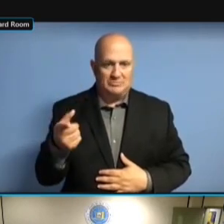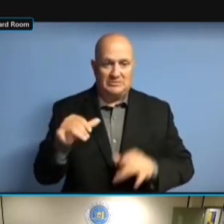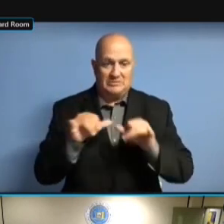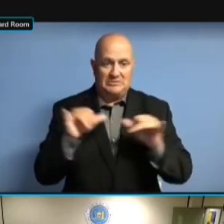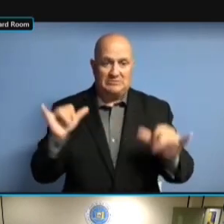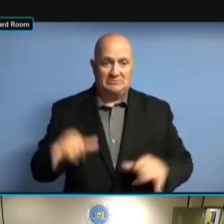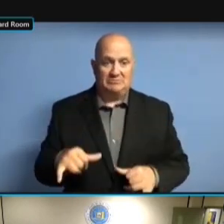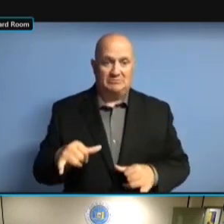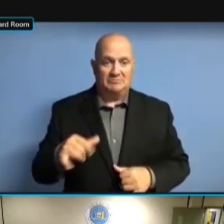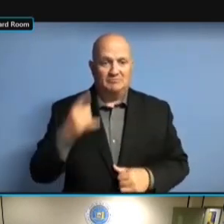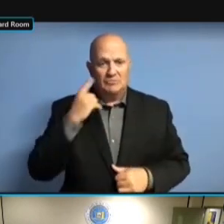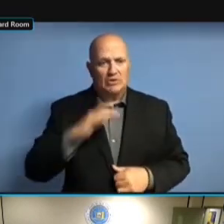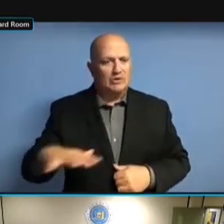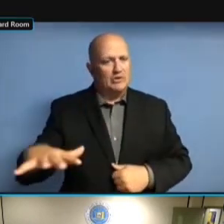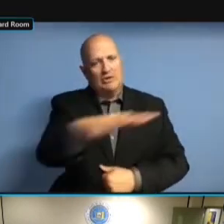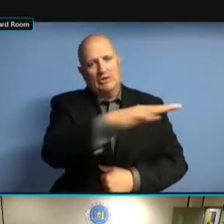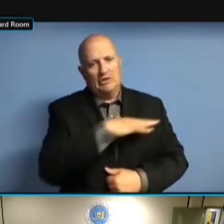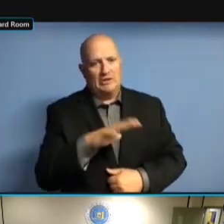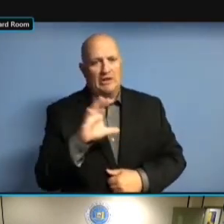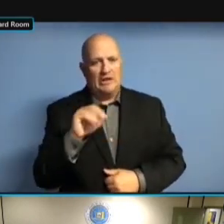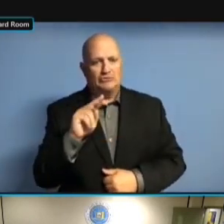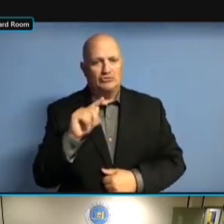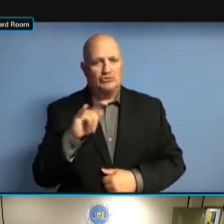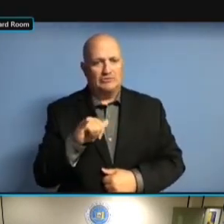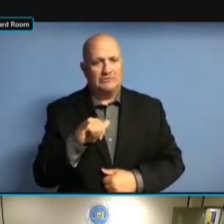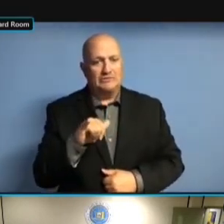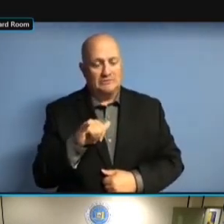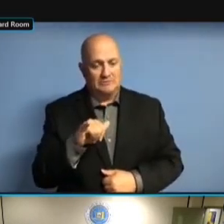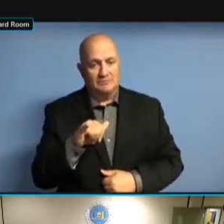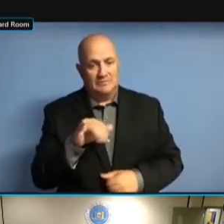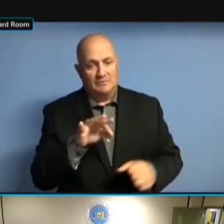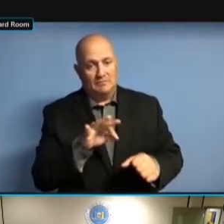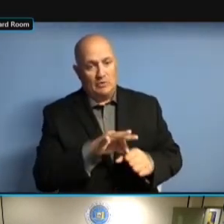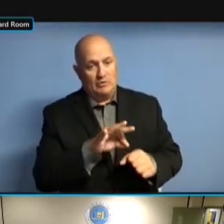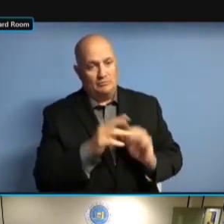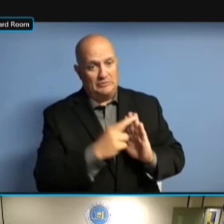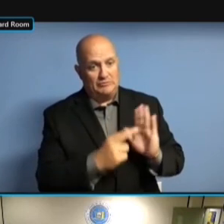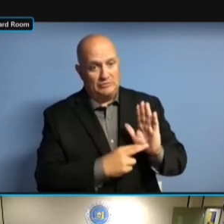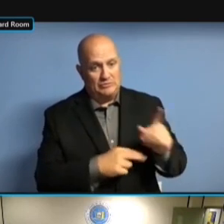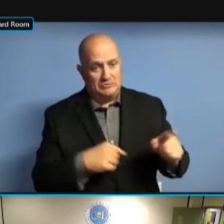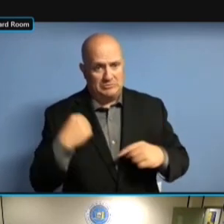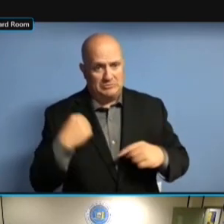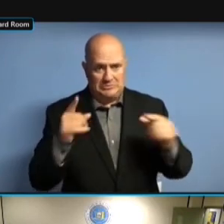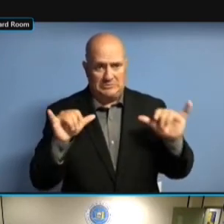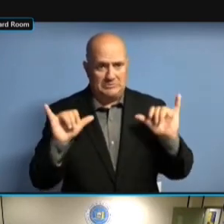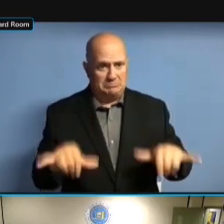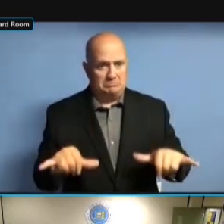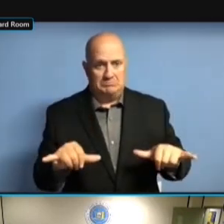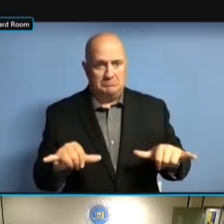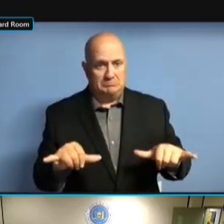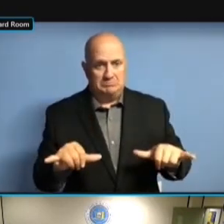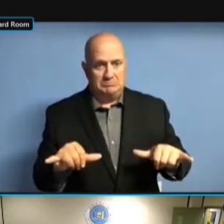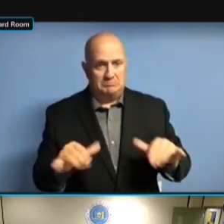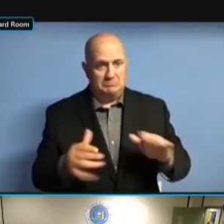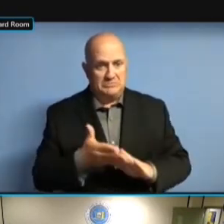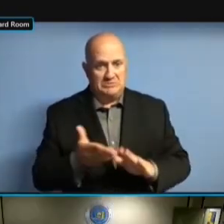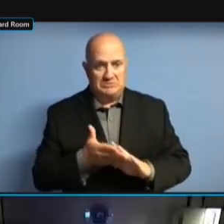SYSTEMS THAT WERE IN PLACE WHICH SEEMED TO BE SYSTEMS THAT WERE IN PLACE WHICH SEEMED TO BE THE SYSTEMS THAT WERE IN PLACE WHICH SEEMED TO BE THE ONES SYSTEMS THAT WERE IN PLACE WHICH SEEMED TO BE THE ONES STILL SYSTEMS THAT WERE IN PLACE WHICH SEEMED TO BE THE ONES STILL IN SEEMED TO BE THE ONES STILL IN SEEMED TO BE THE ONES STILL IN PLACE. PLACE. PLACE. WITH PLACE. WITH THERE PLACE. WITH THERE BEING PLACE. WITH THERE BEING INTEREST PLACE. WITH THERE BEING INTEREST IN PLACE. WITH THERE BEING INTEREST IN NEW WITH THERE BEING INTEREST IN NEW WITH THERE BEING INTEREST IN NEW VENDORS WITH THERE BEING INTEREST IN NEW VENDORS COMING WITH THERE BEING INTEREST IN NEW VENDORS COMING IN